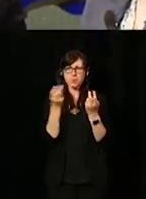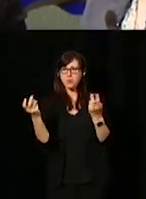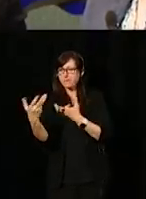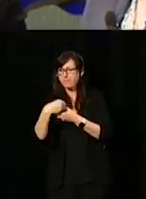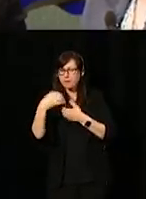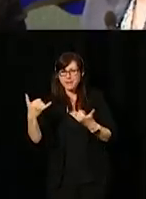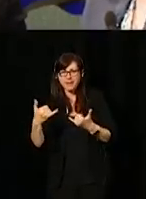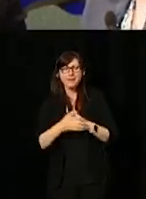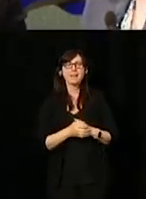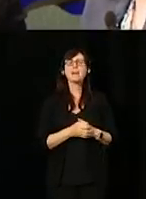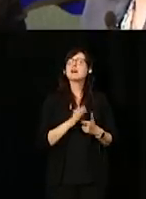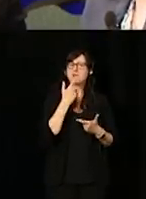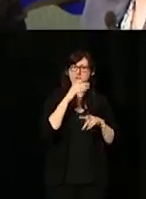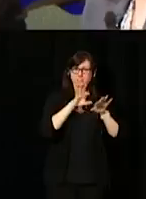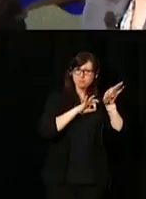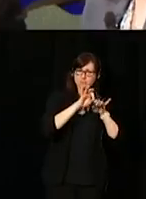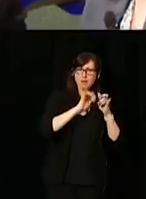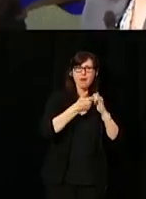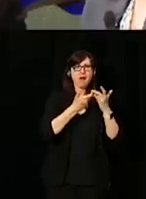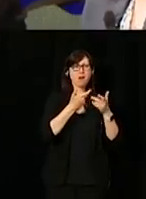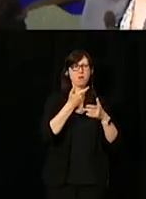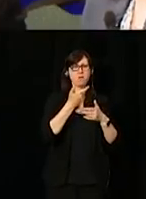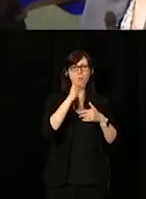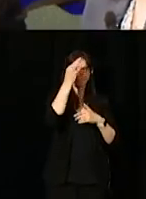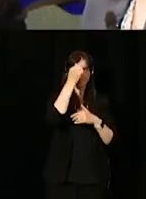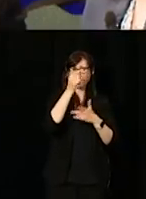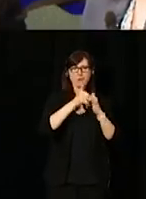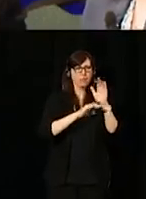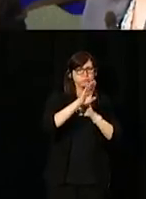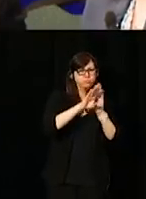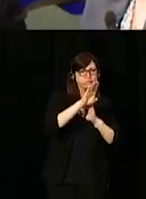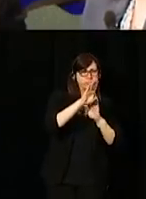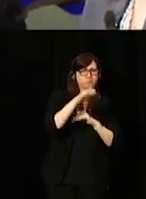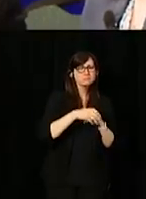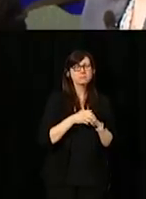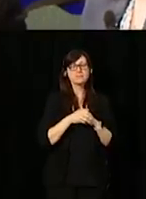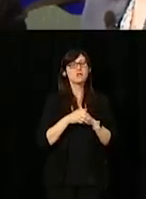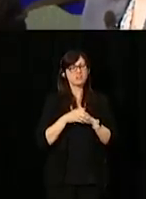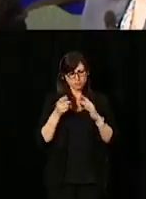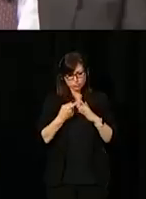I have talked about the development of public servants. ...It will happen not only from grass roots up.